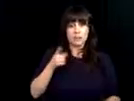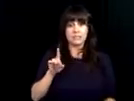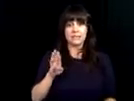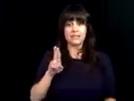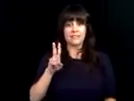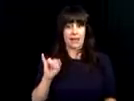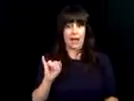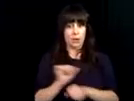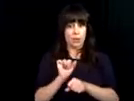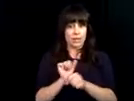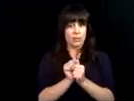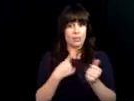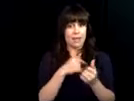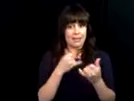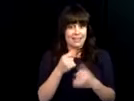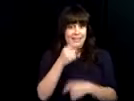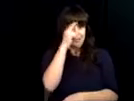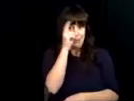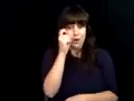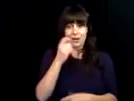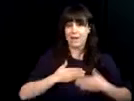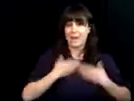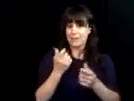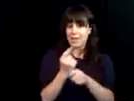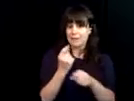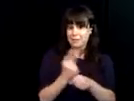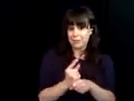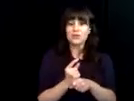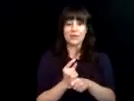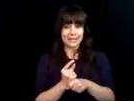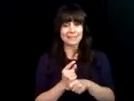00th anniversary. We are pleased to have one of